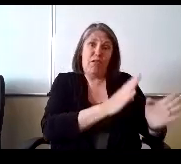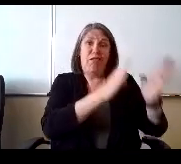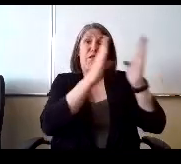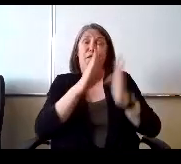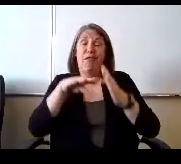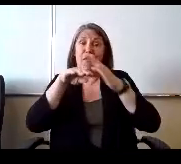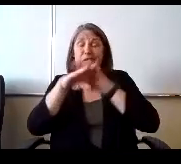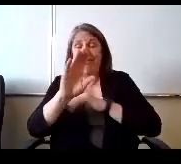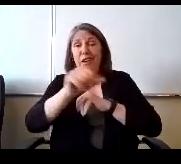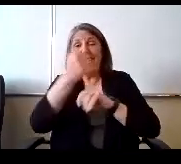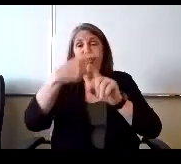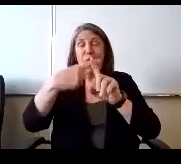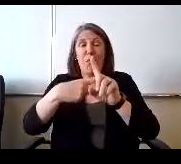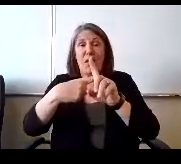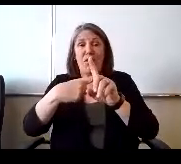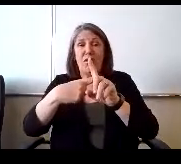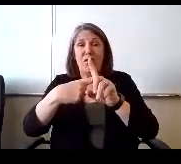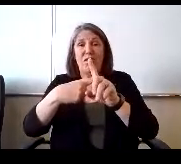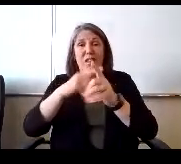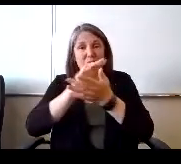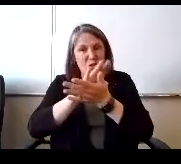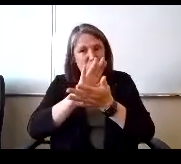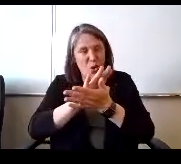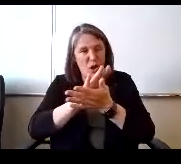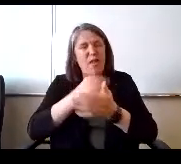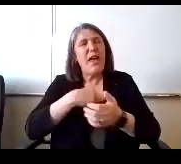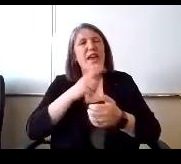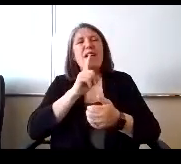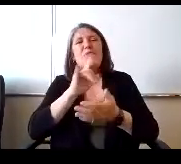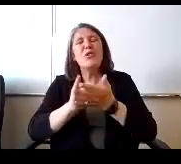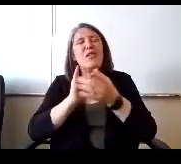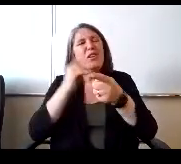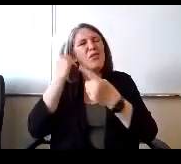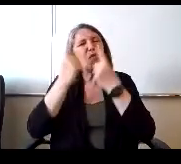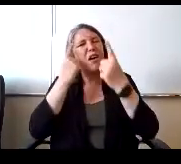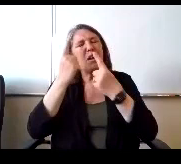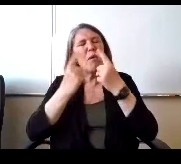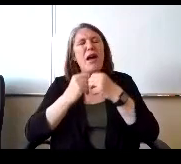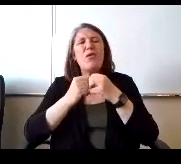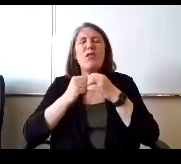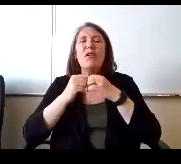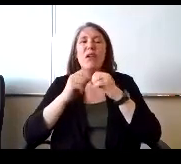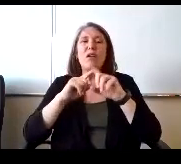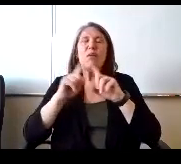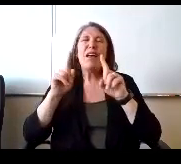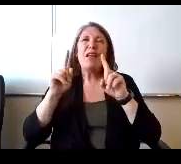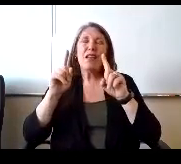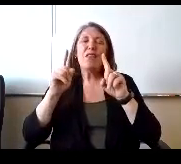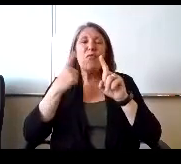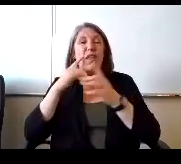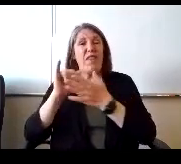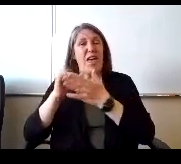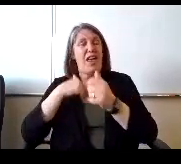which I'm sure you've thought about. But so to that end, I feel like the geocaching. I could make a geocaching Lesson